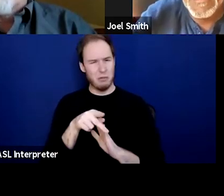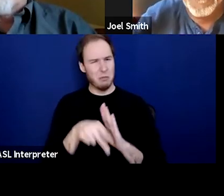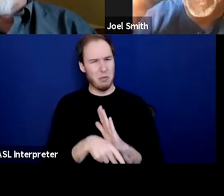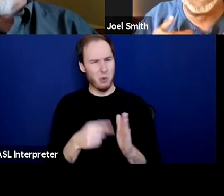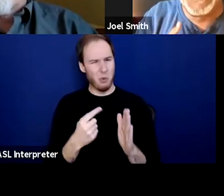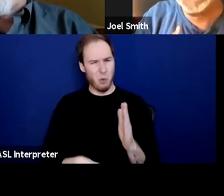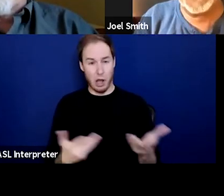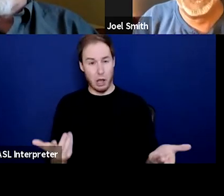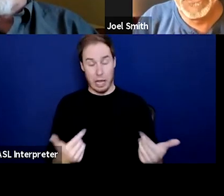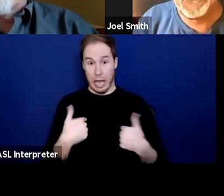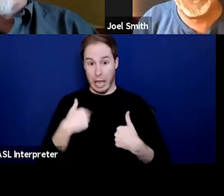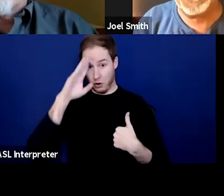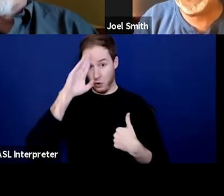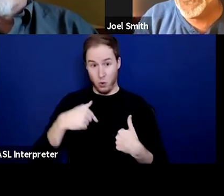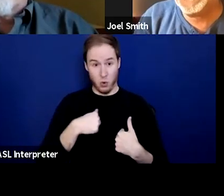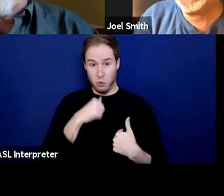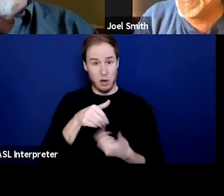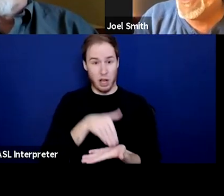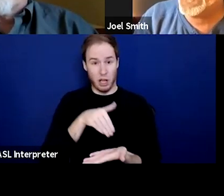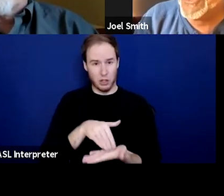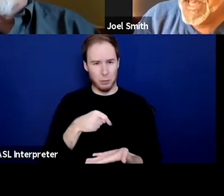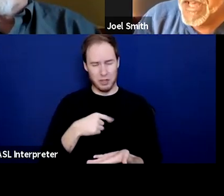I'm not a doctor, but there's something truly wrong with that.